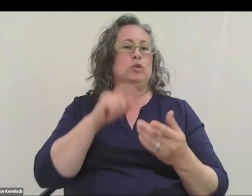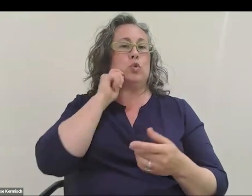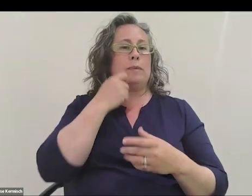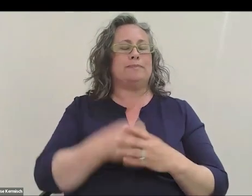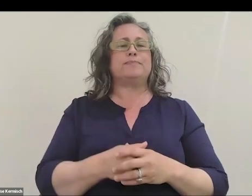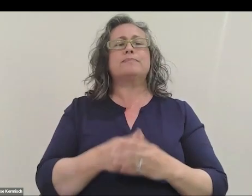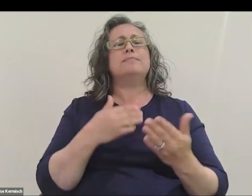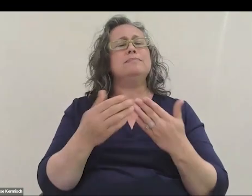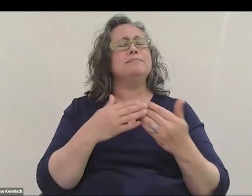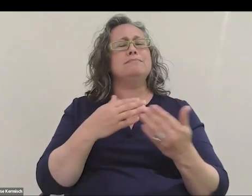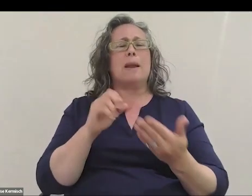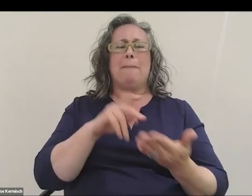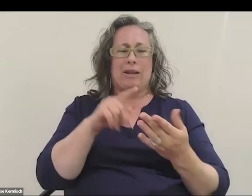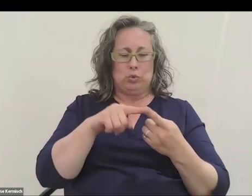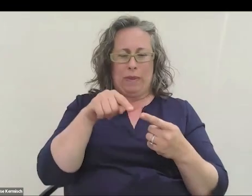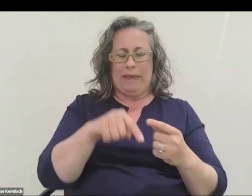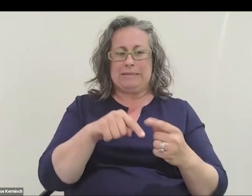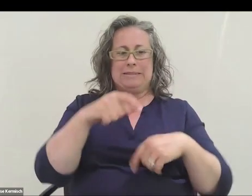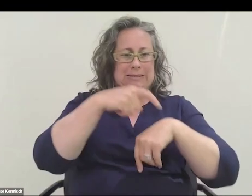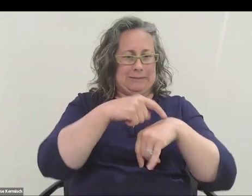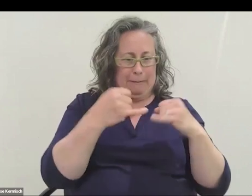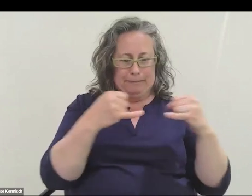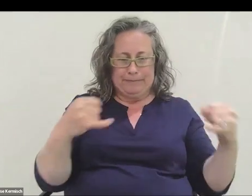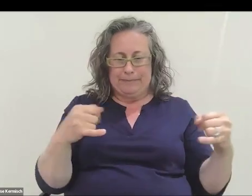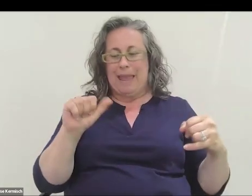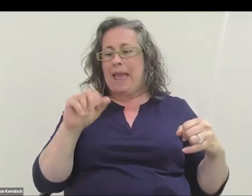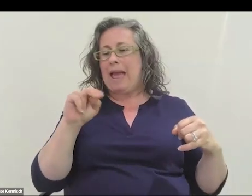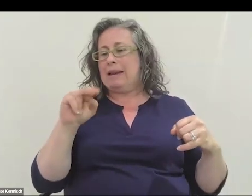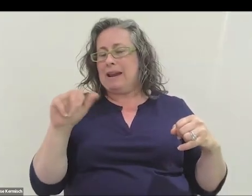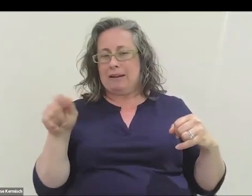Back to just this little chronology that Anna kindly talked about.